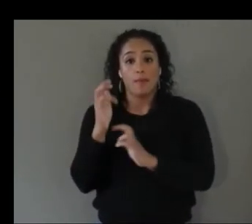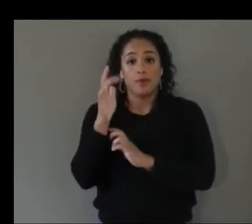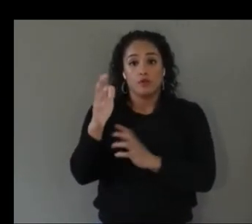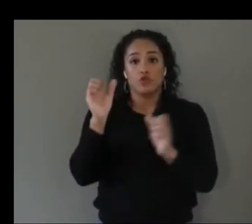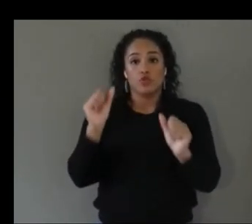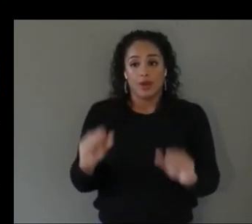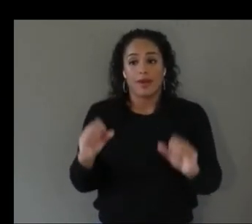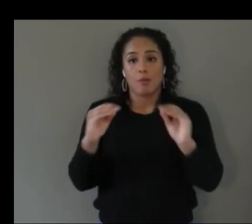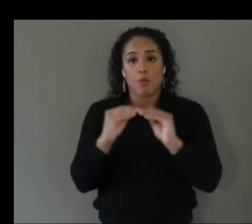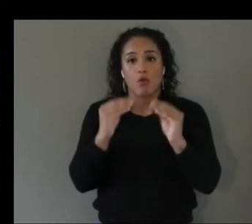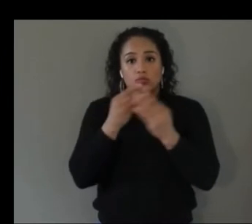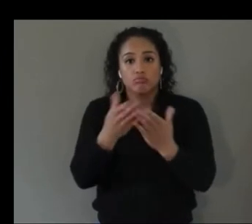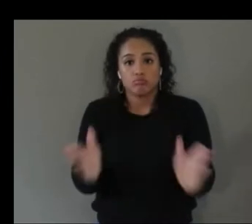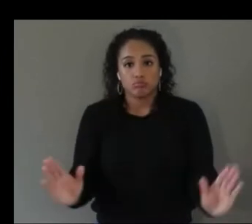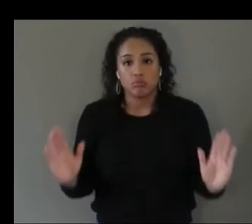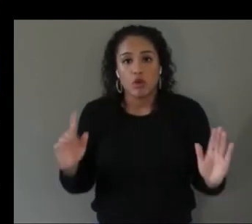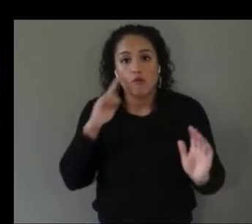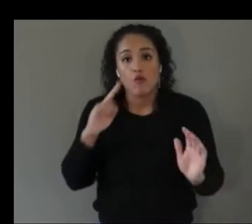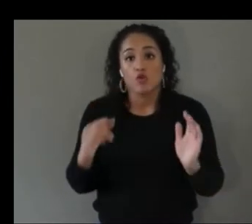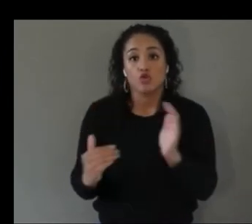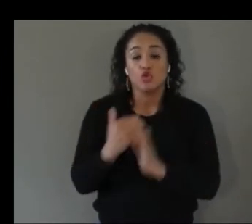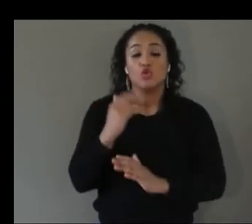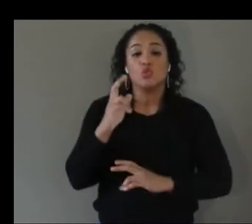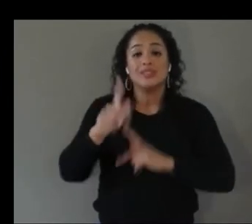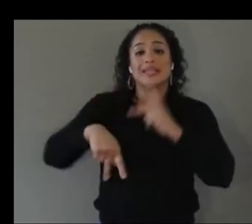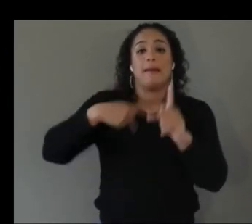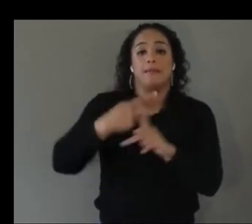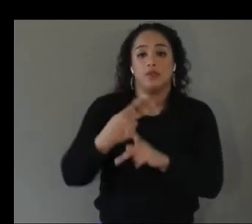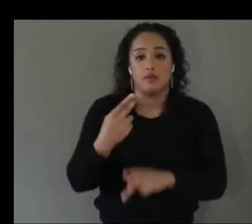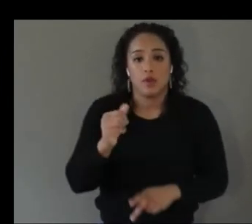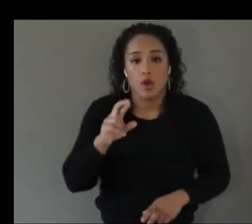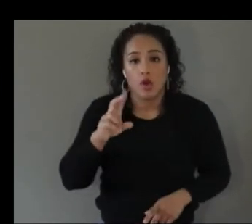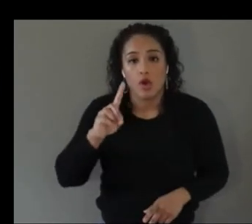of hardware we might be able to create because the current generation of vr hardware poses